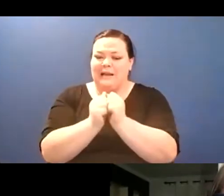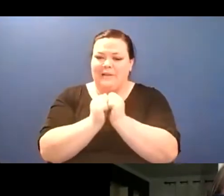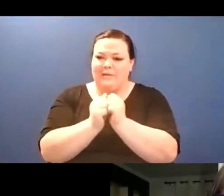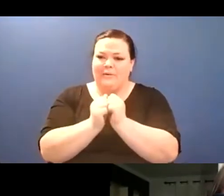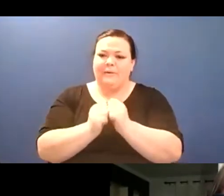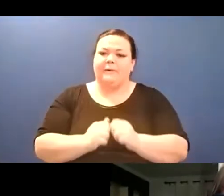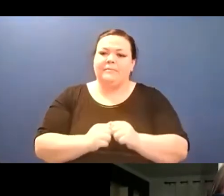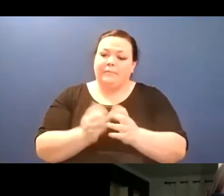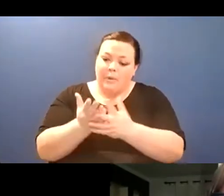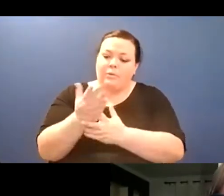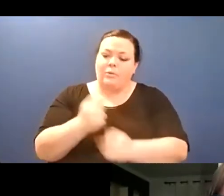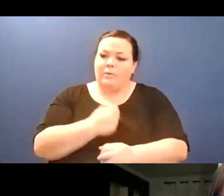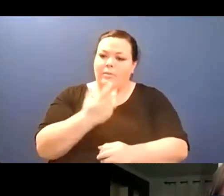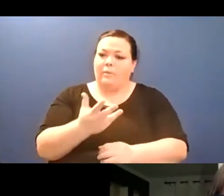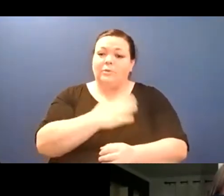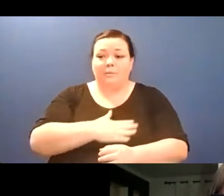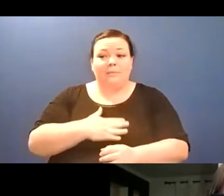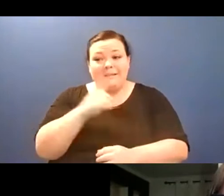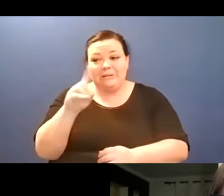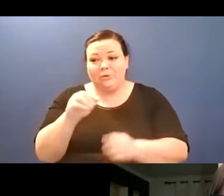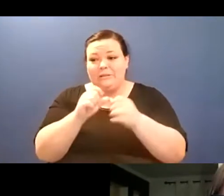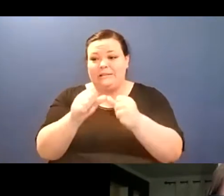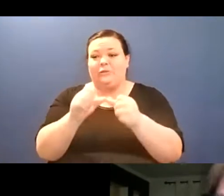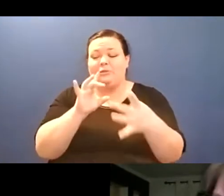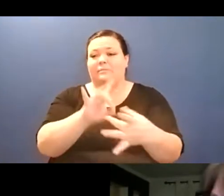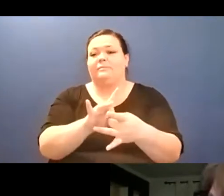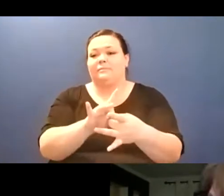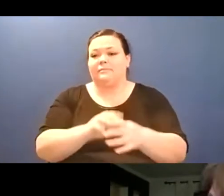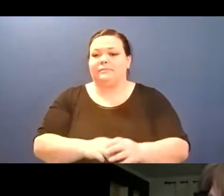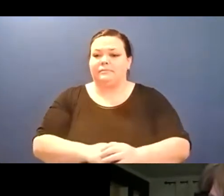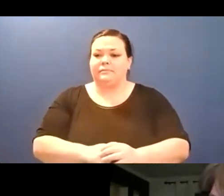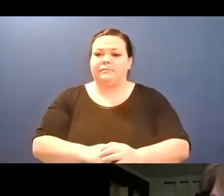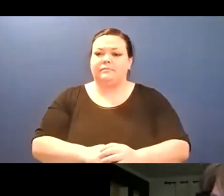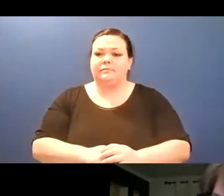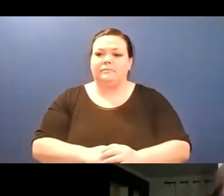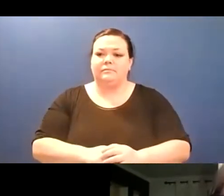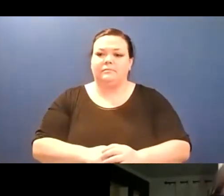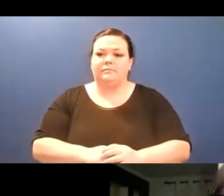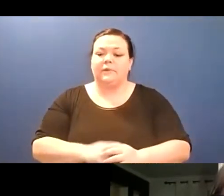our interpreter, Megan, and to Ozark Poets and Writers Collective for helping us out tonight.